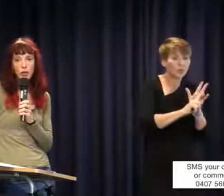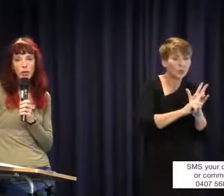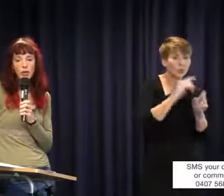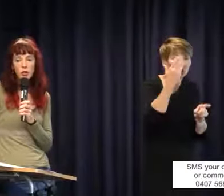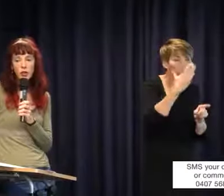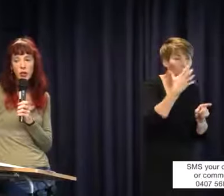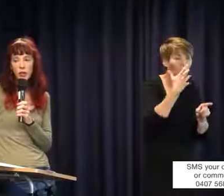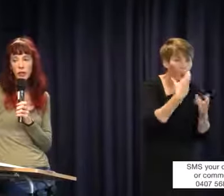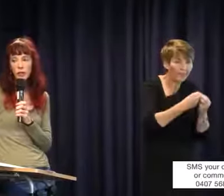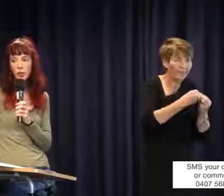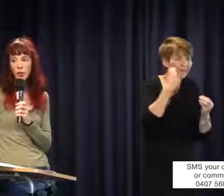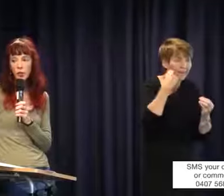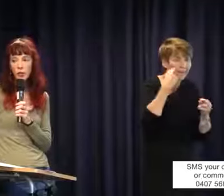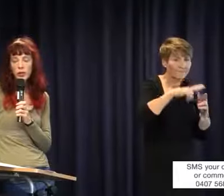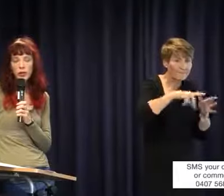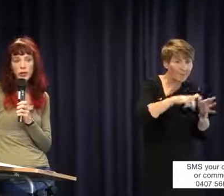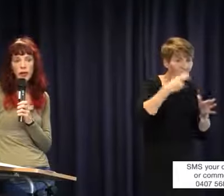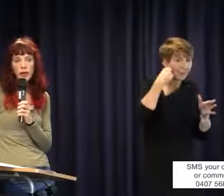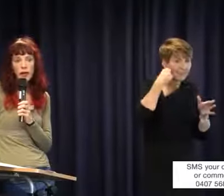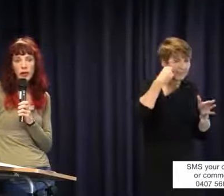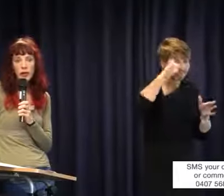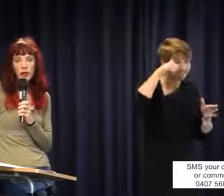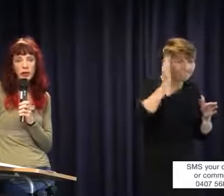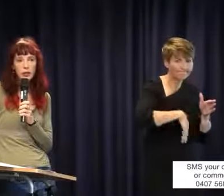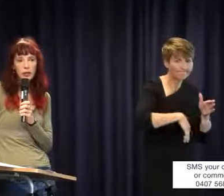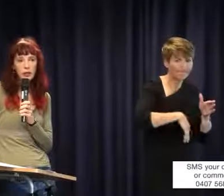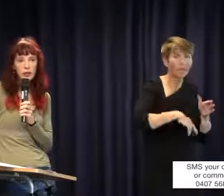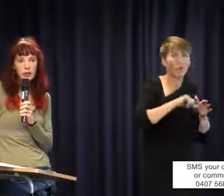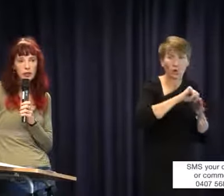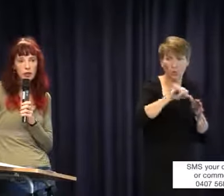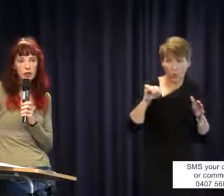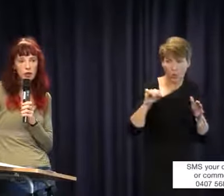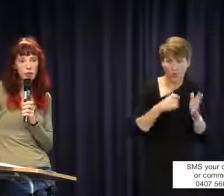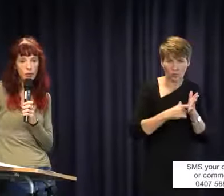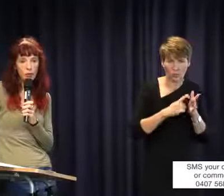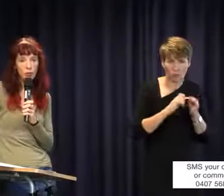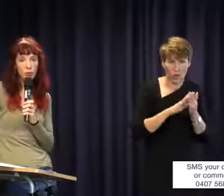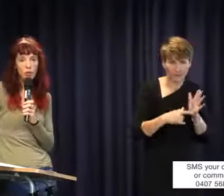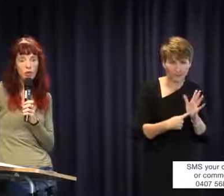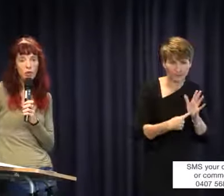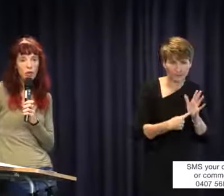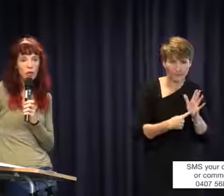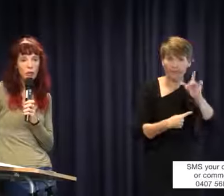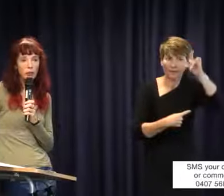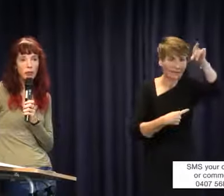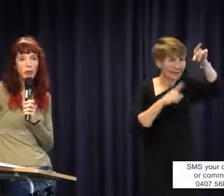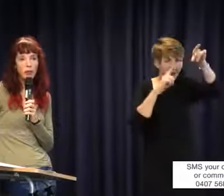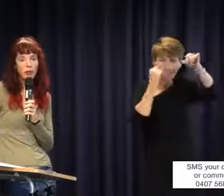So teachers cannot make a choice and have a blanket policy decision about what method